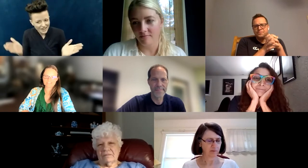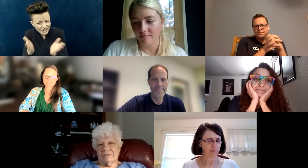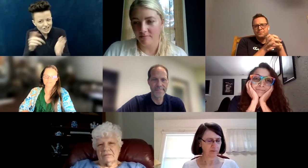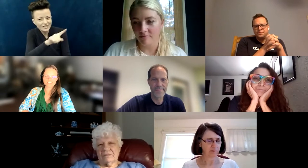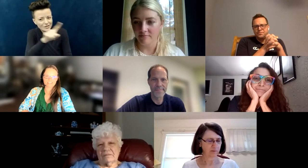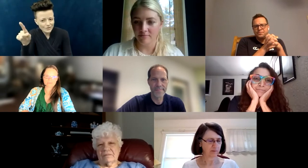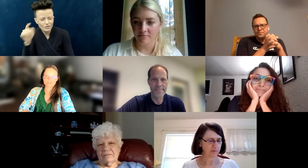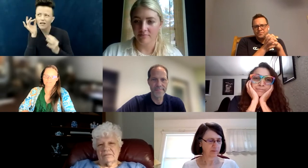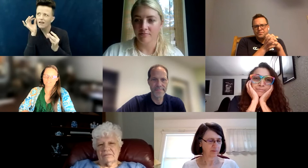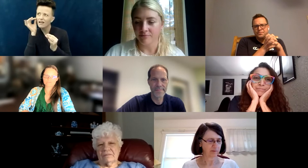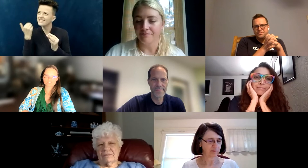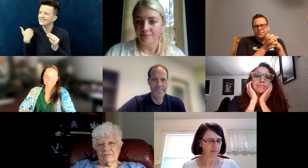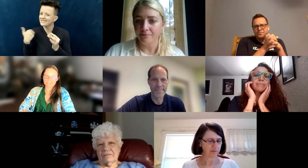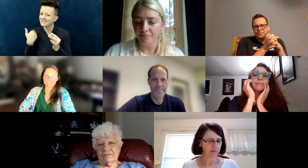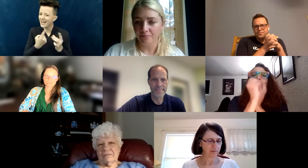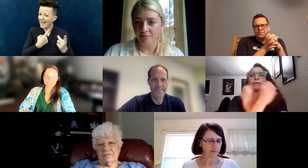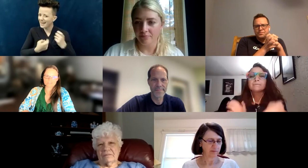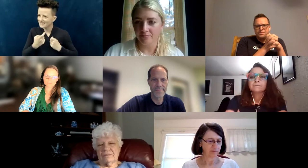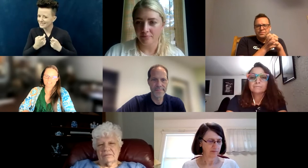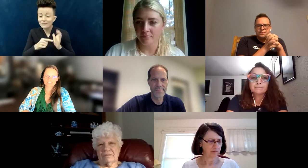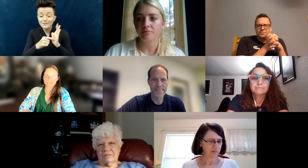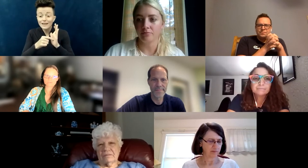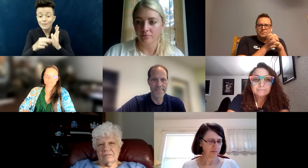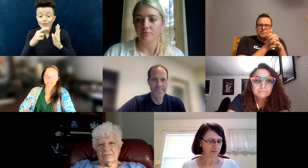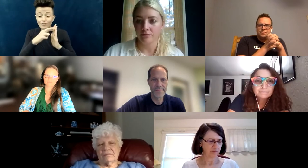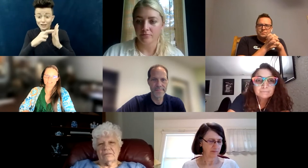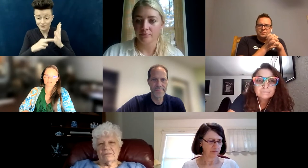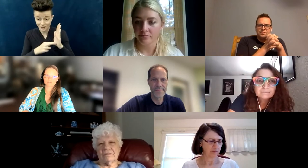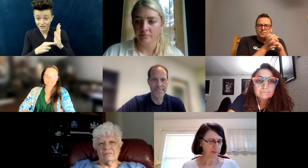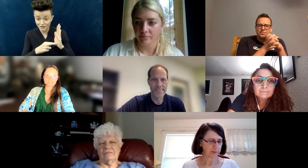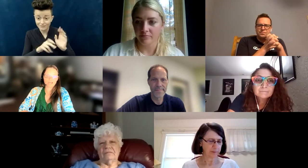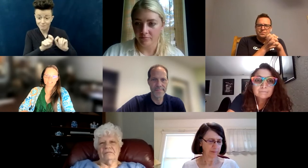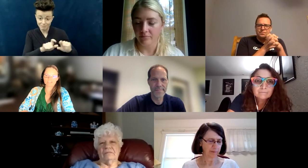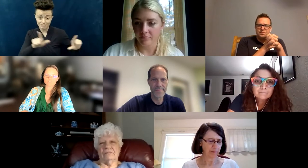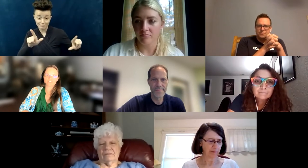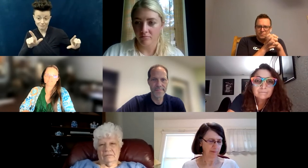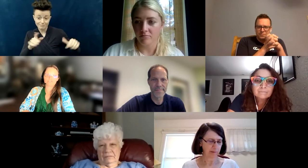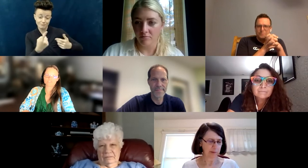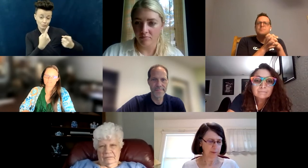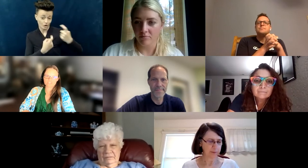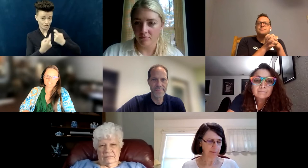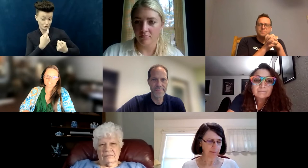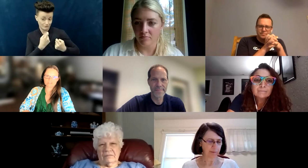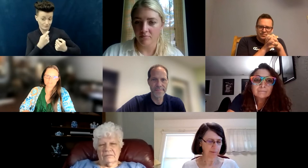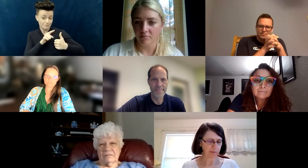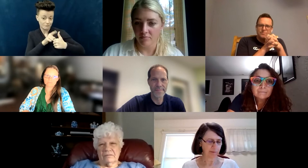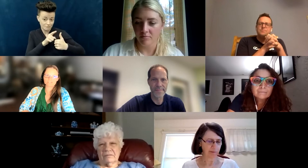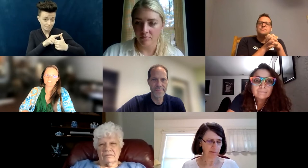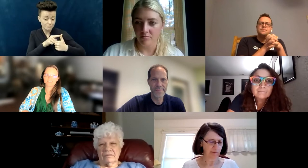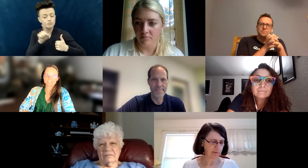So, I think about registering to participate. When you have that greeting packet or that first conversation with people,